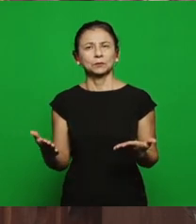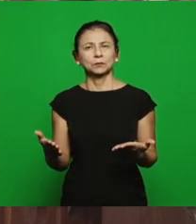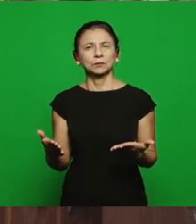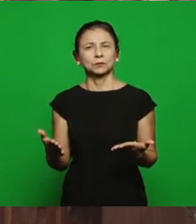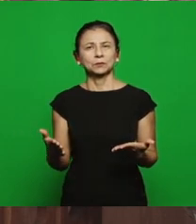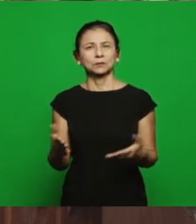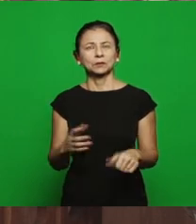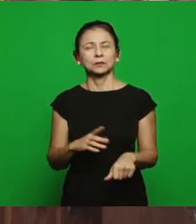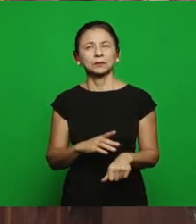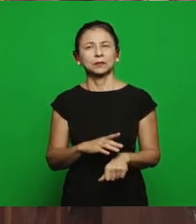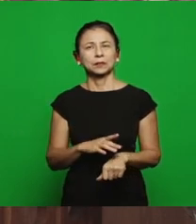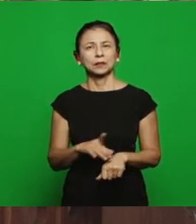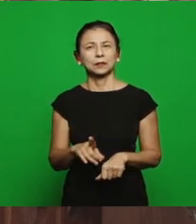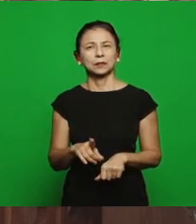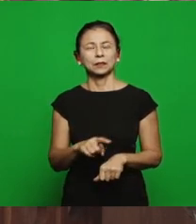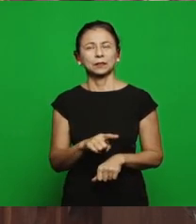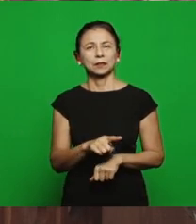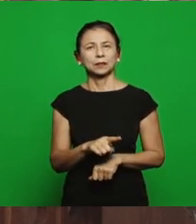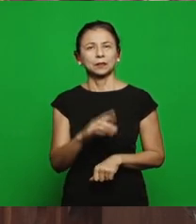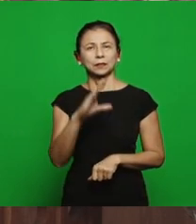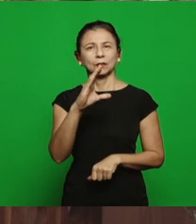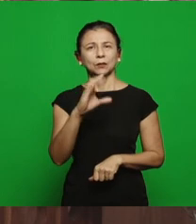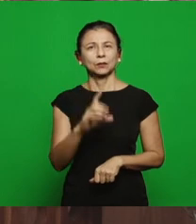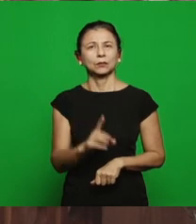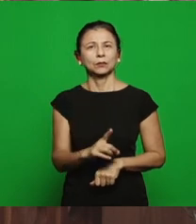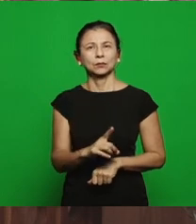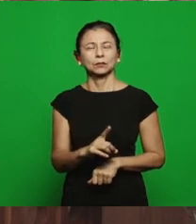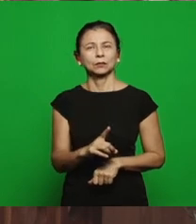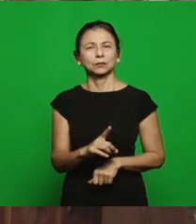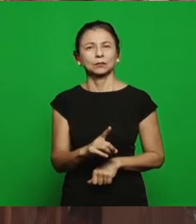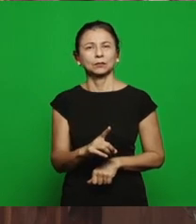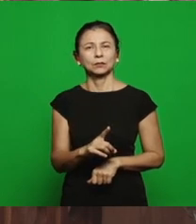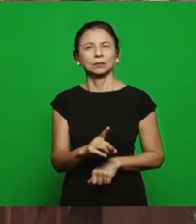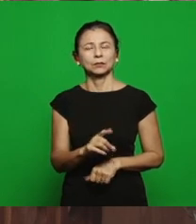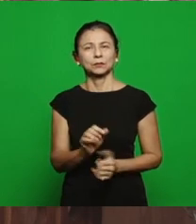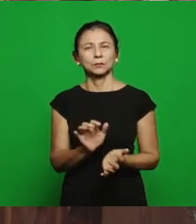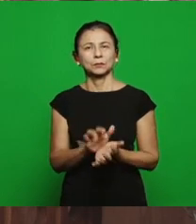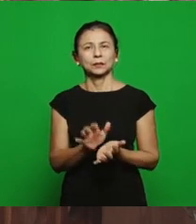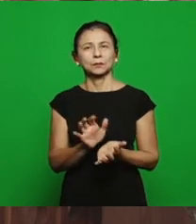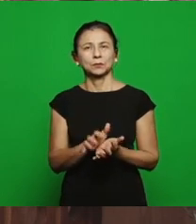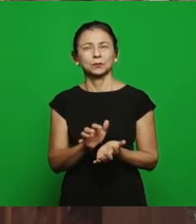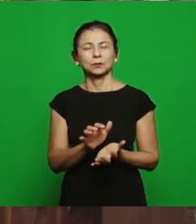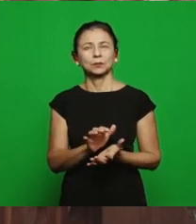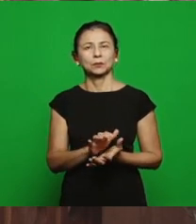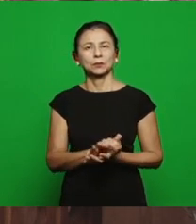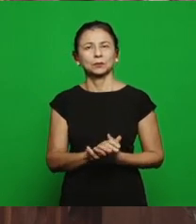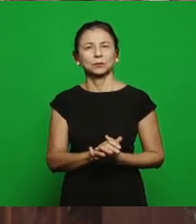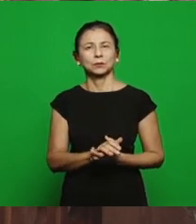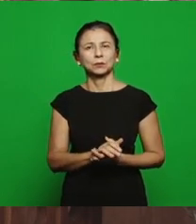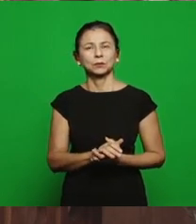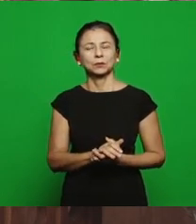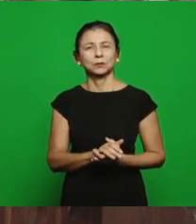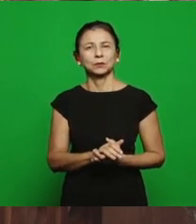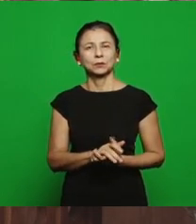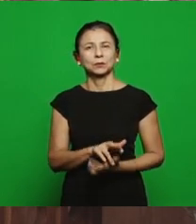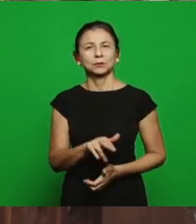as it was determined by the coordination of Pernambuco, our brother who is leaving the